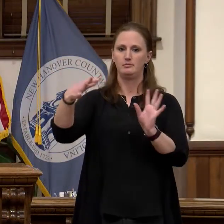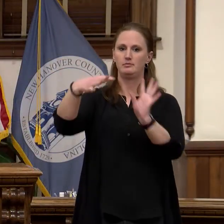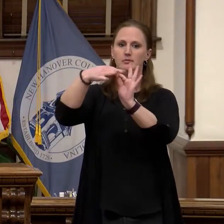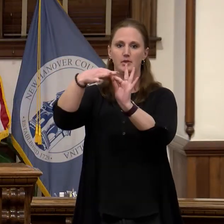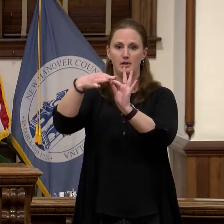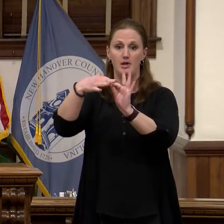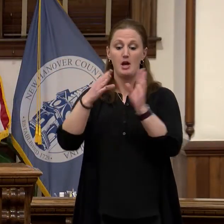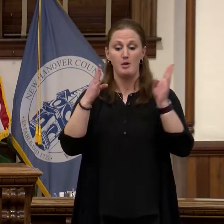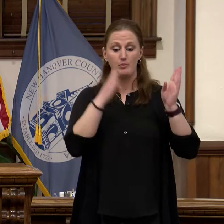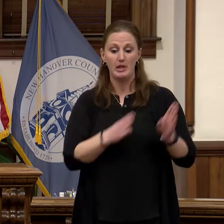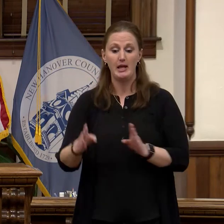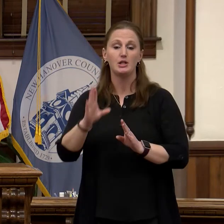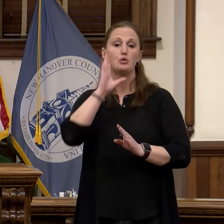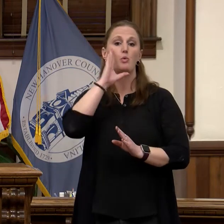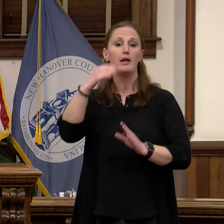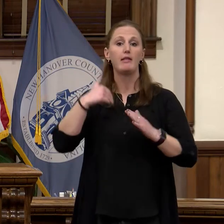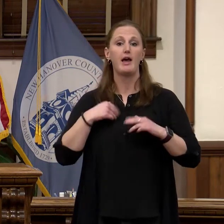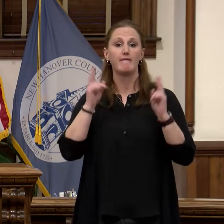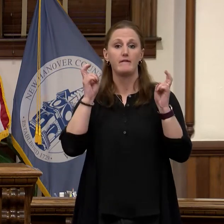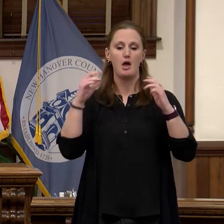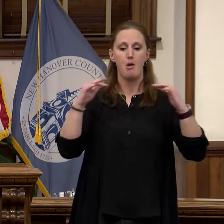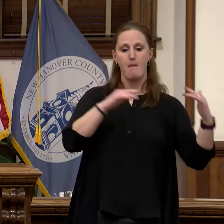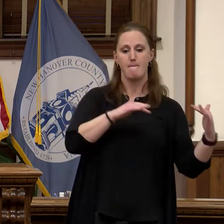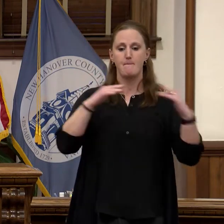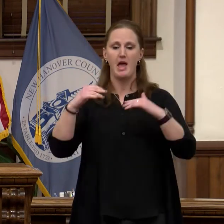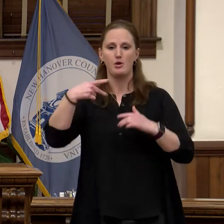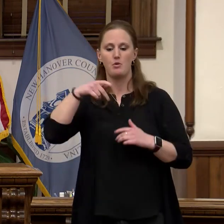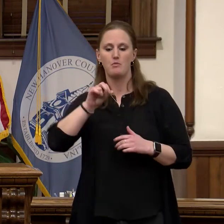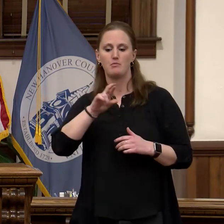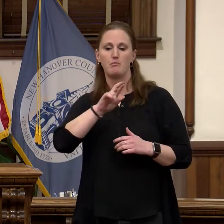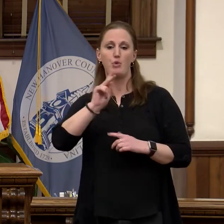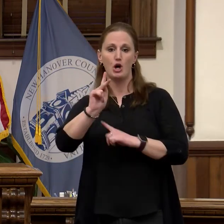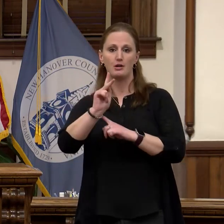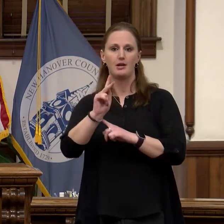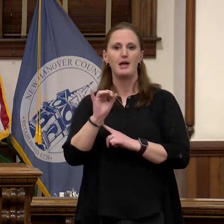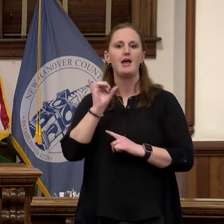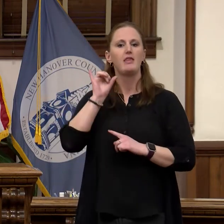designing Battle Park which will be a passive public park on Carolina Beach